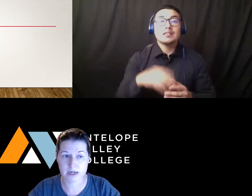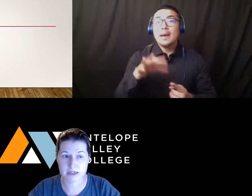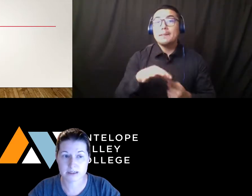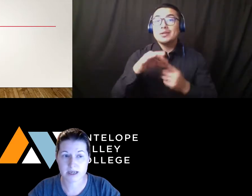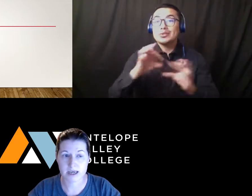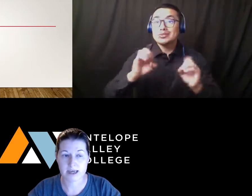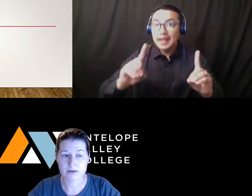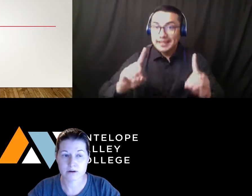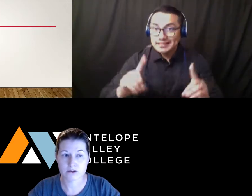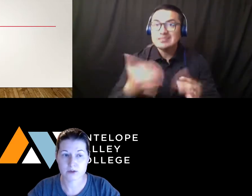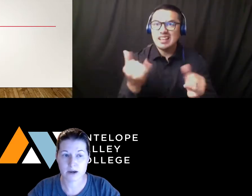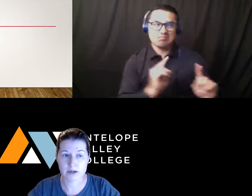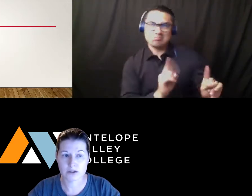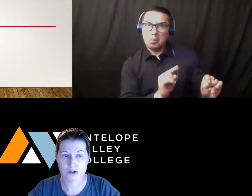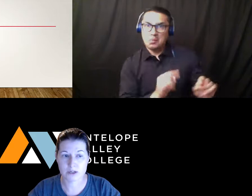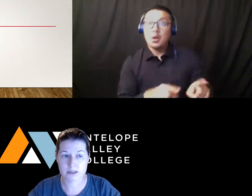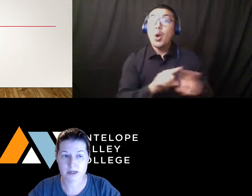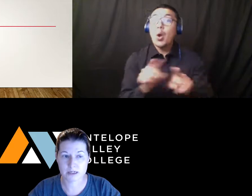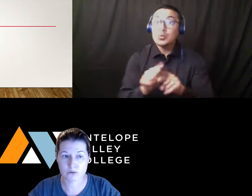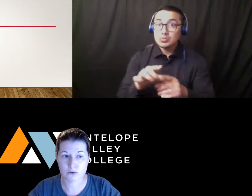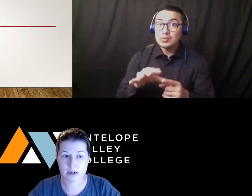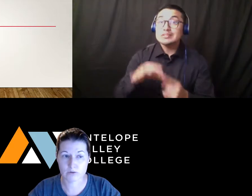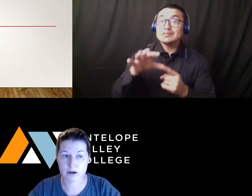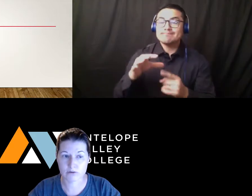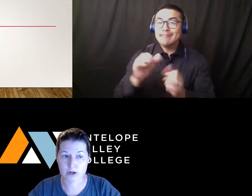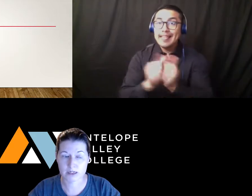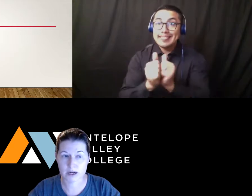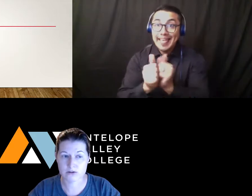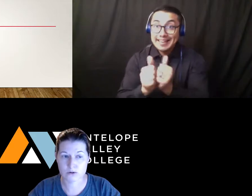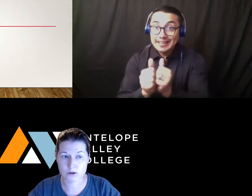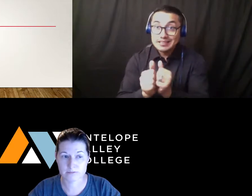and they're also allowing students that need credit recovery in high school.